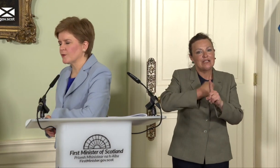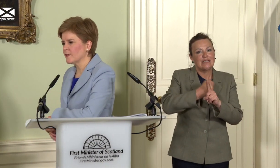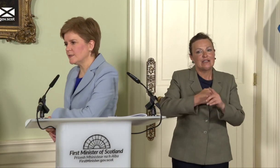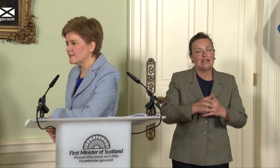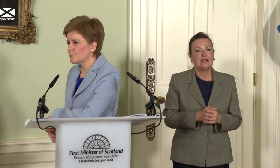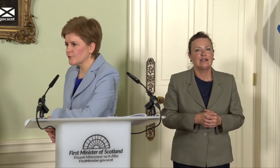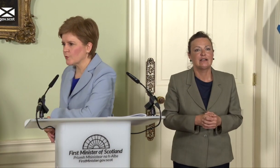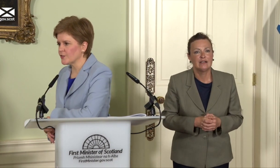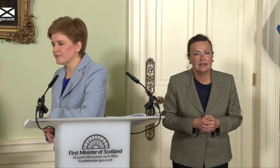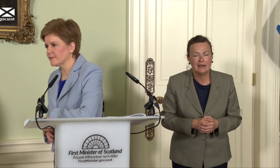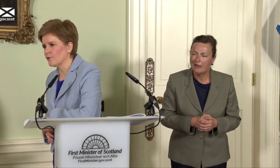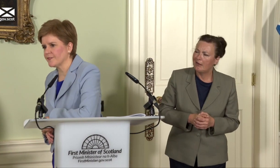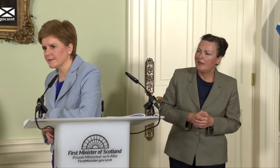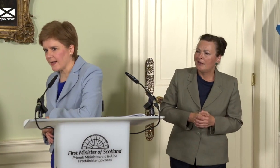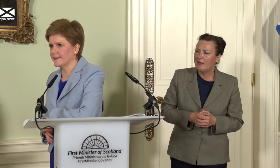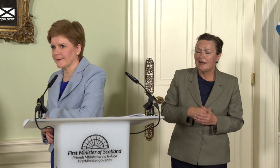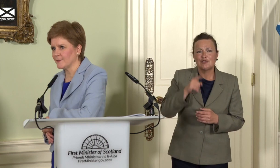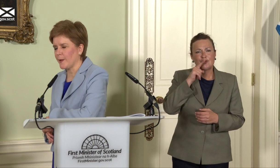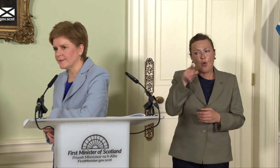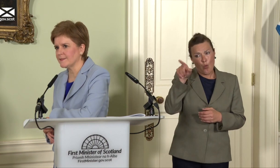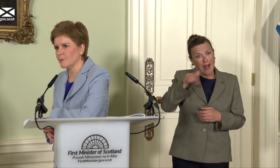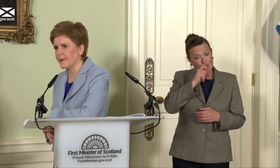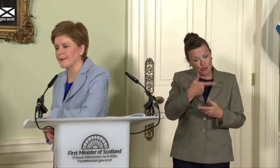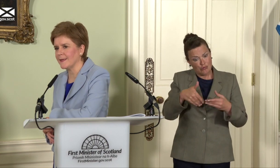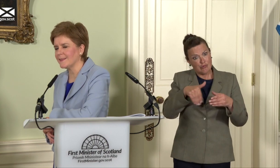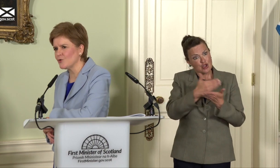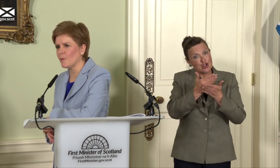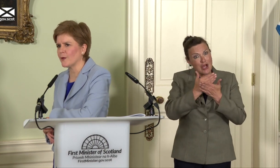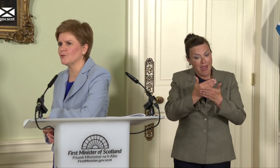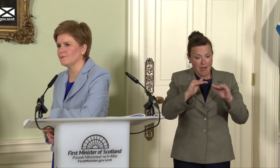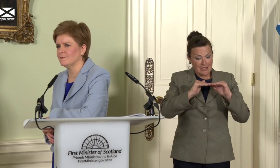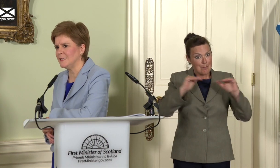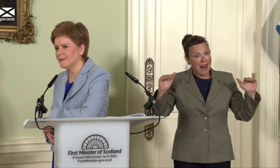of the least important questions of the entire independence debate. It’s not about me, it’s not